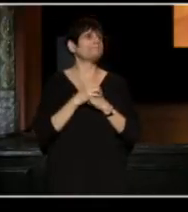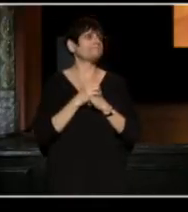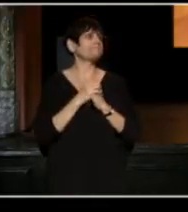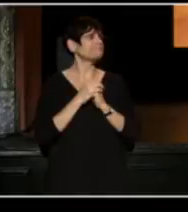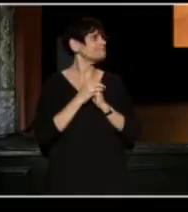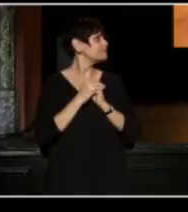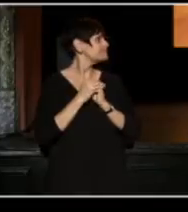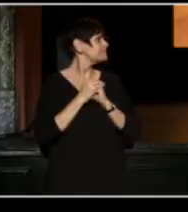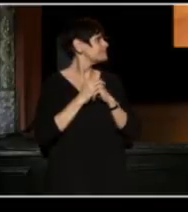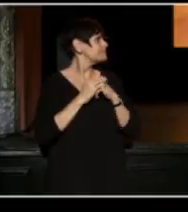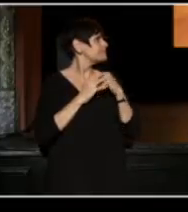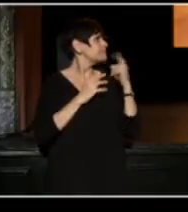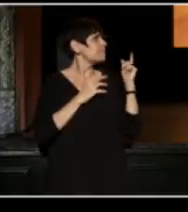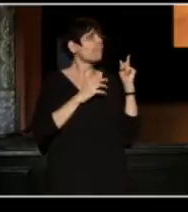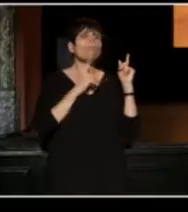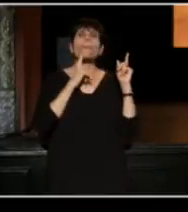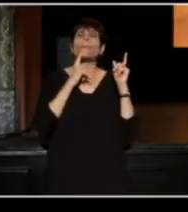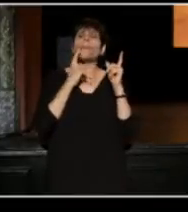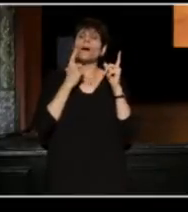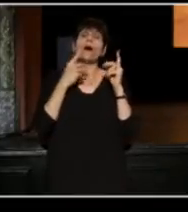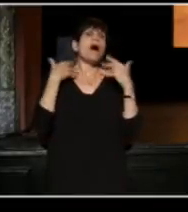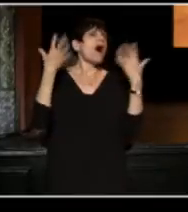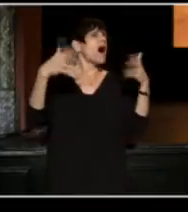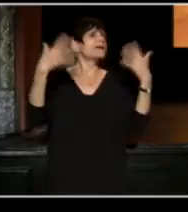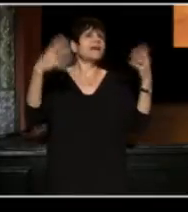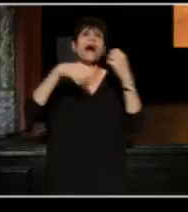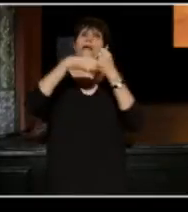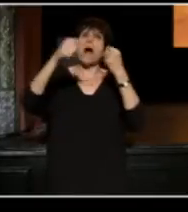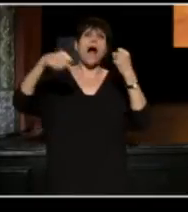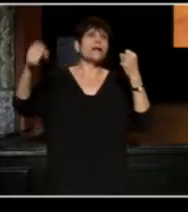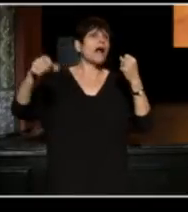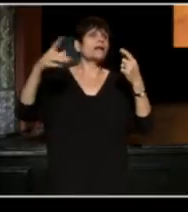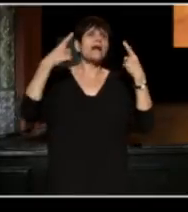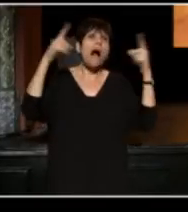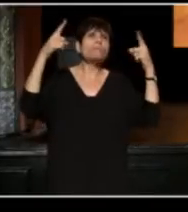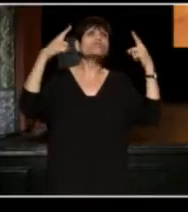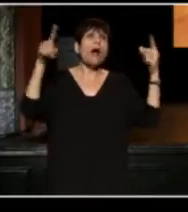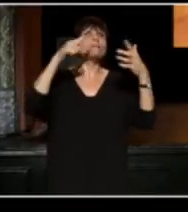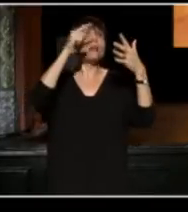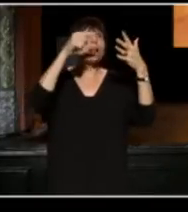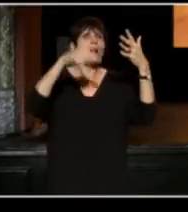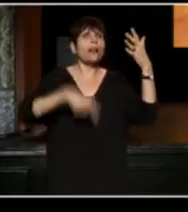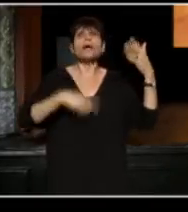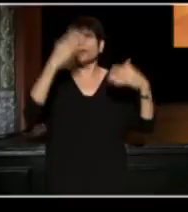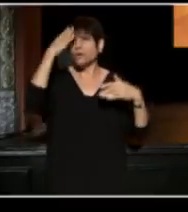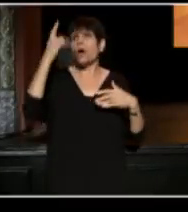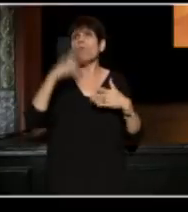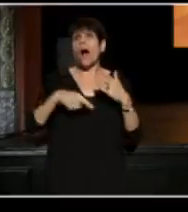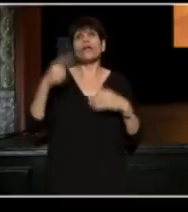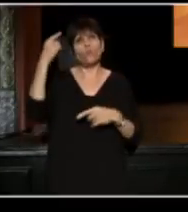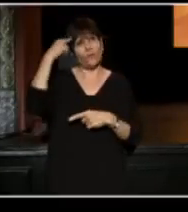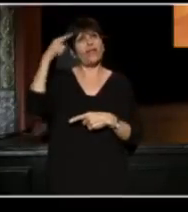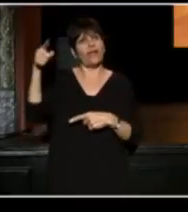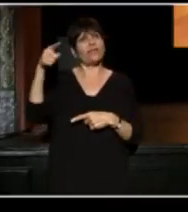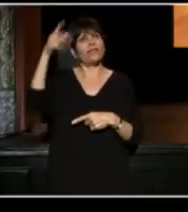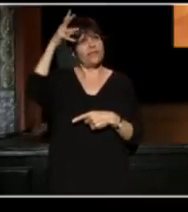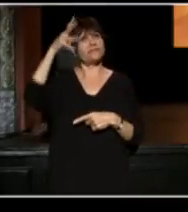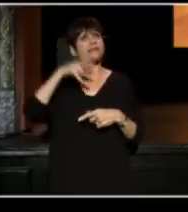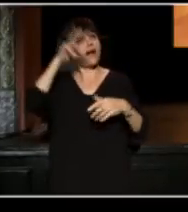We had a short period of time when we could go on and on with all these accomplishments, I hope you get the gist of why we think this guy is a visionary and change artists